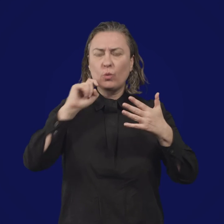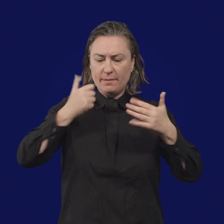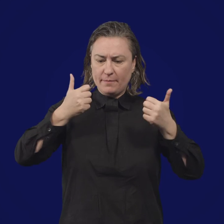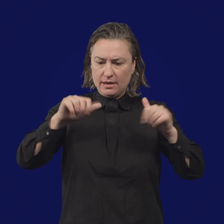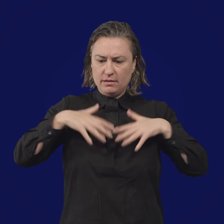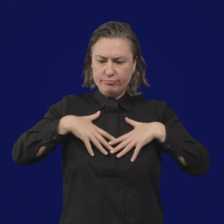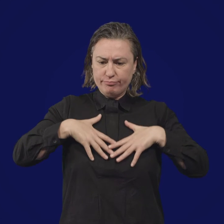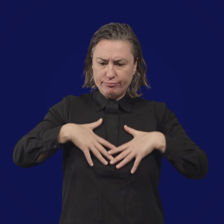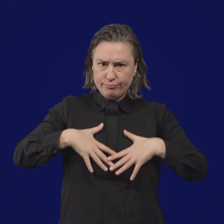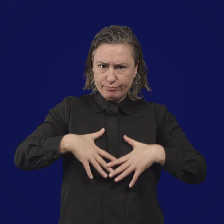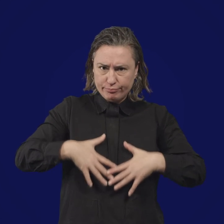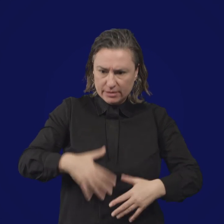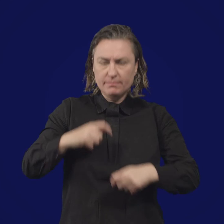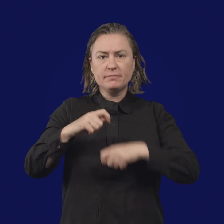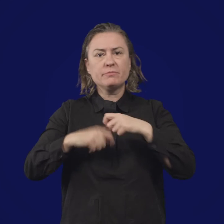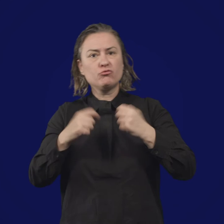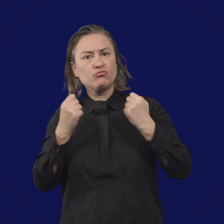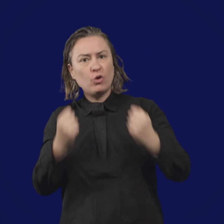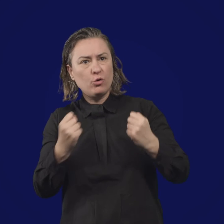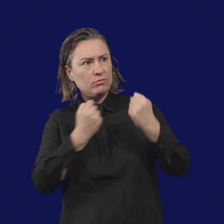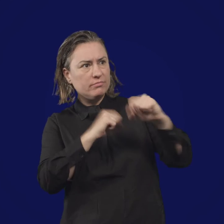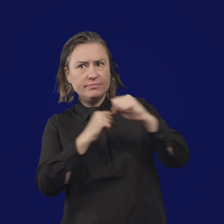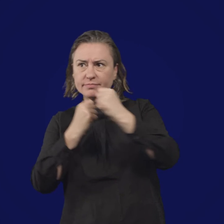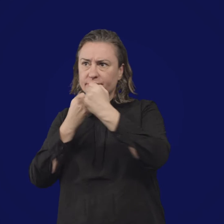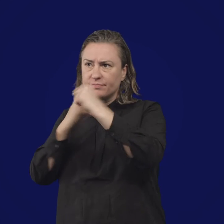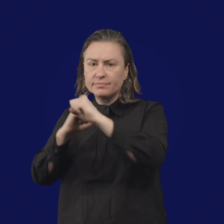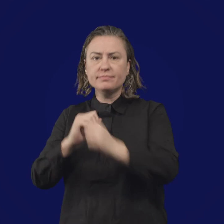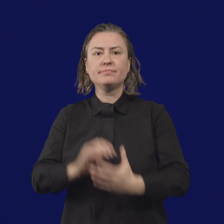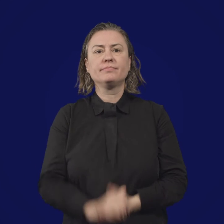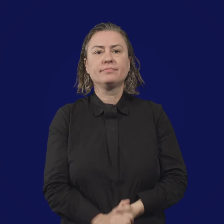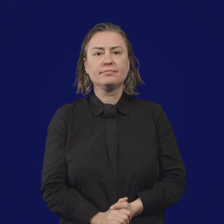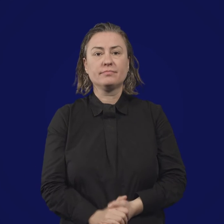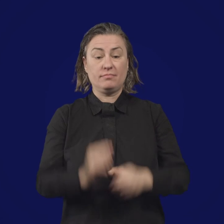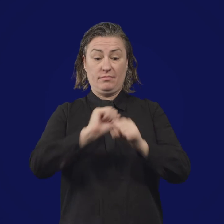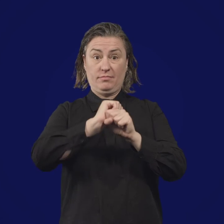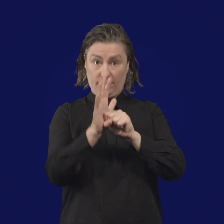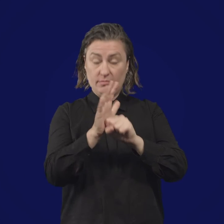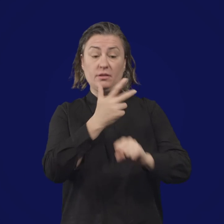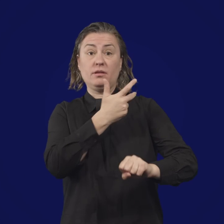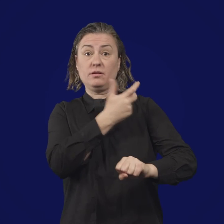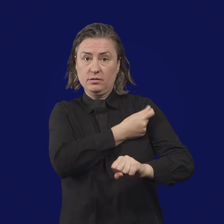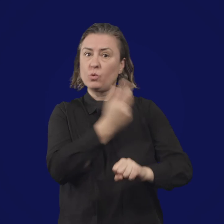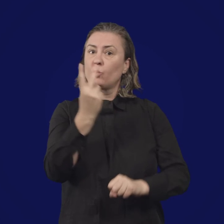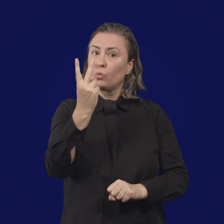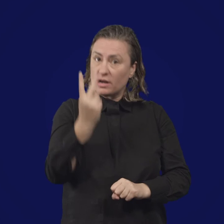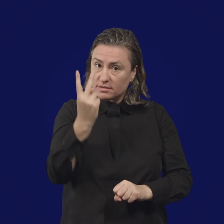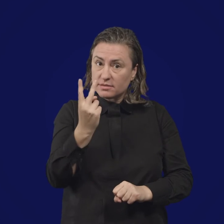so that your immune system can recognise the presence of the full virus in the future and attack or reject it.